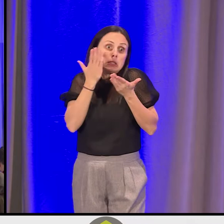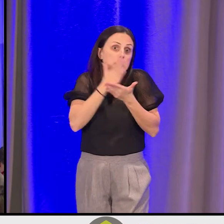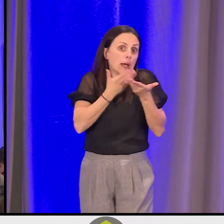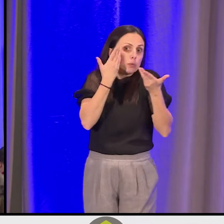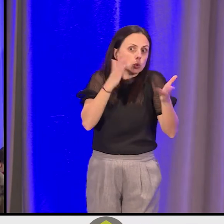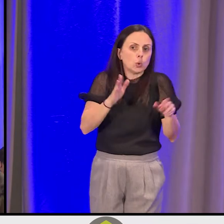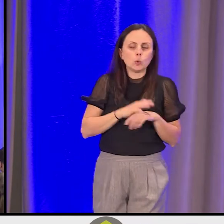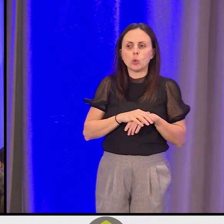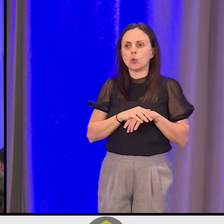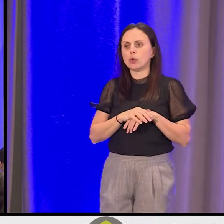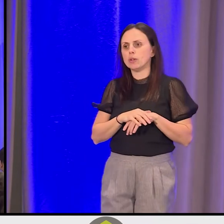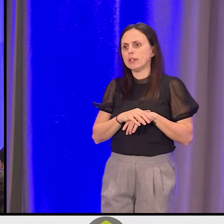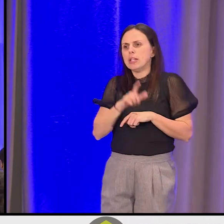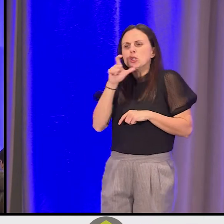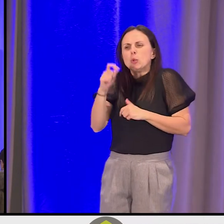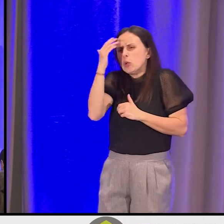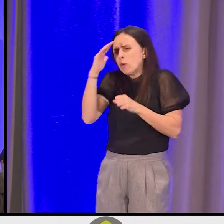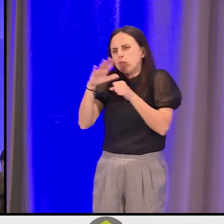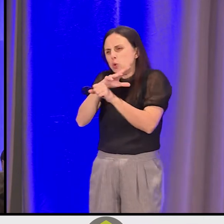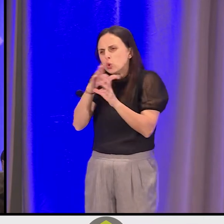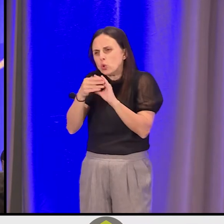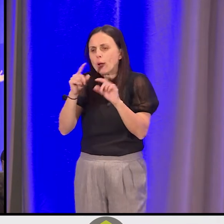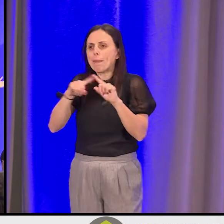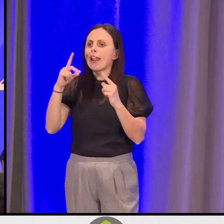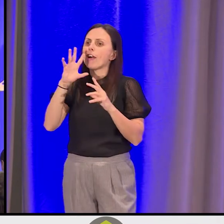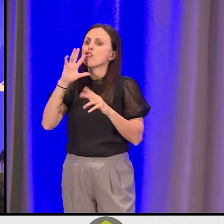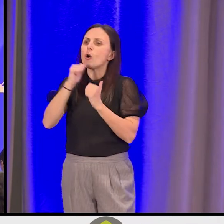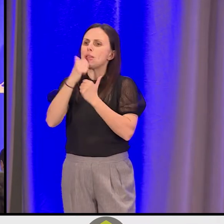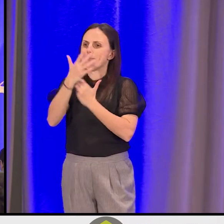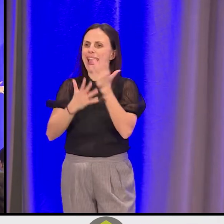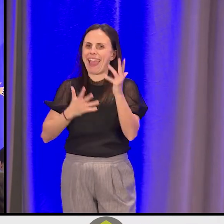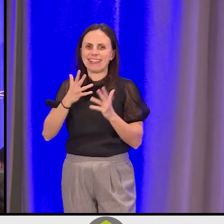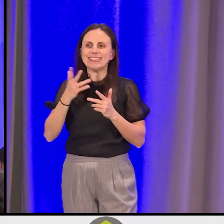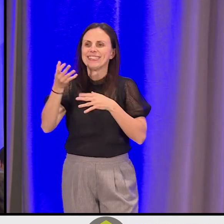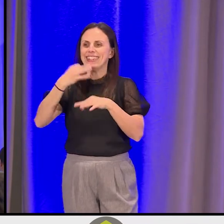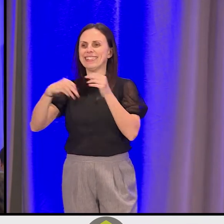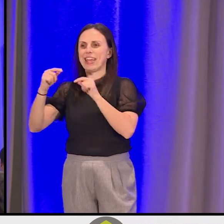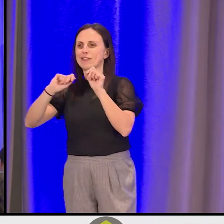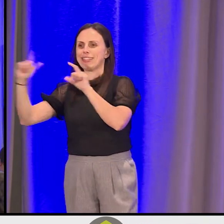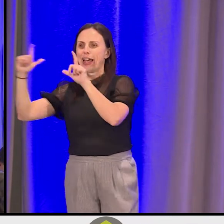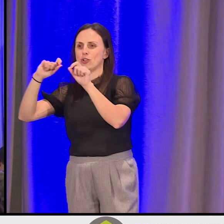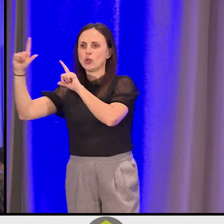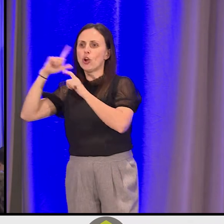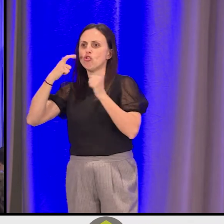You don't really need to know it because I'll talk with my hands instead of a slideshow, and I'll try and draw a picture.